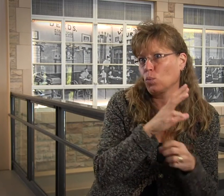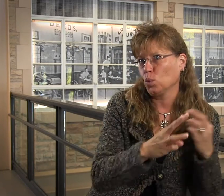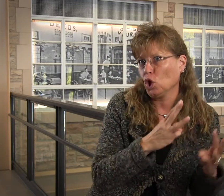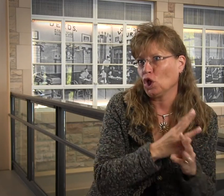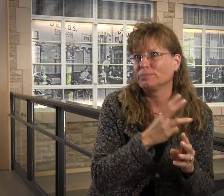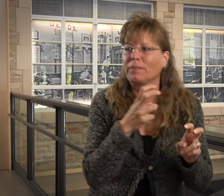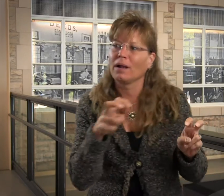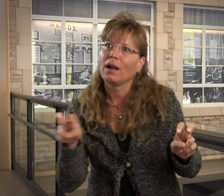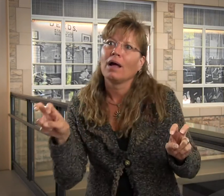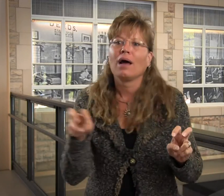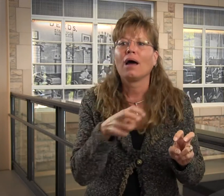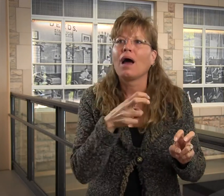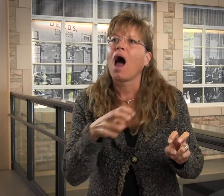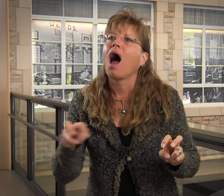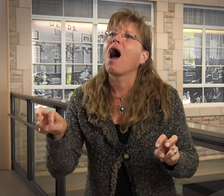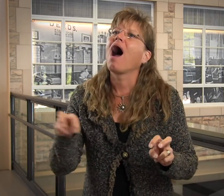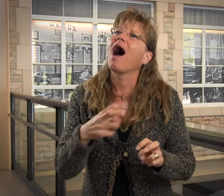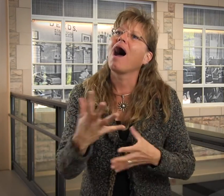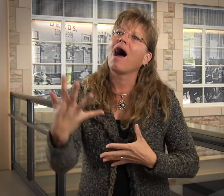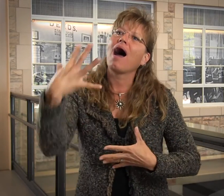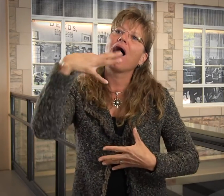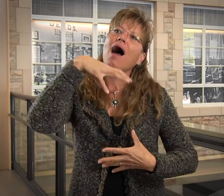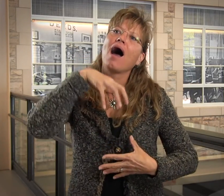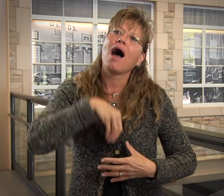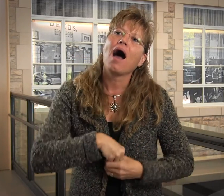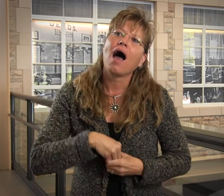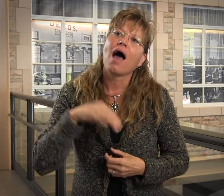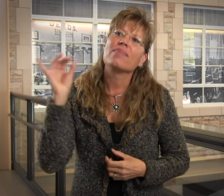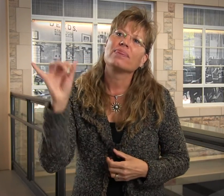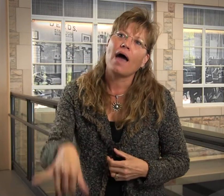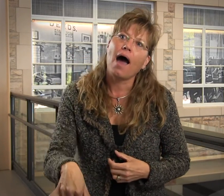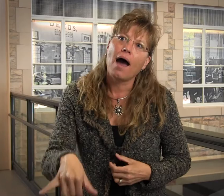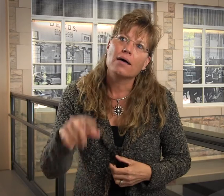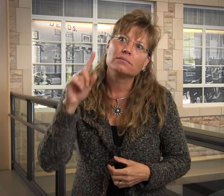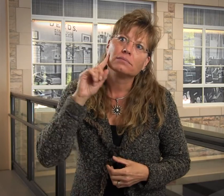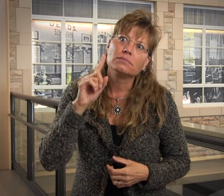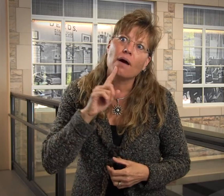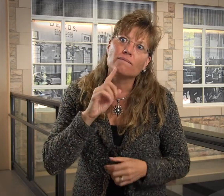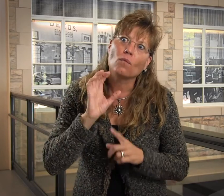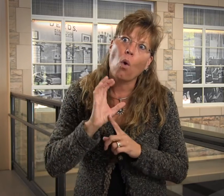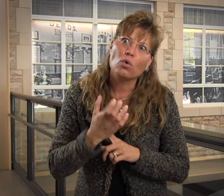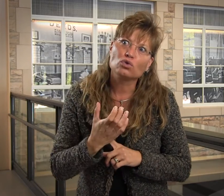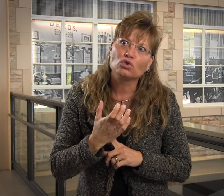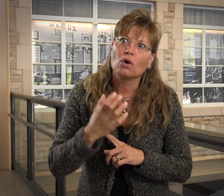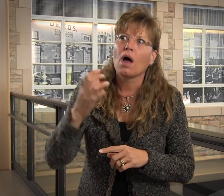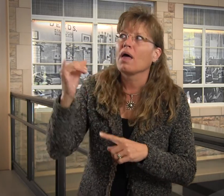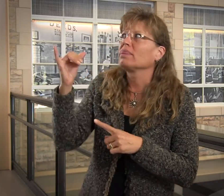and be in the hearing world and work between the two worlds. That was when I realized